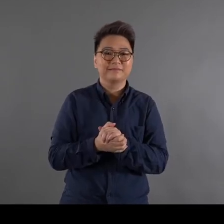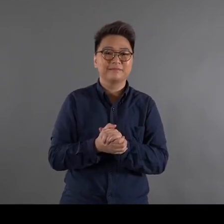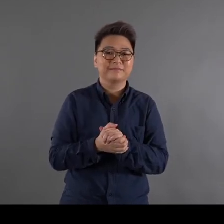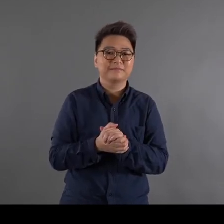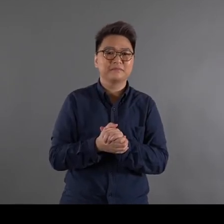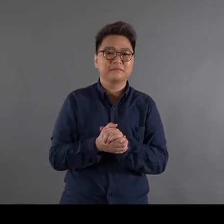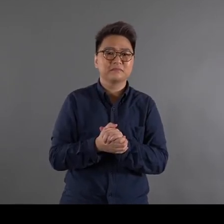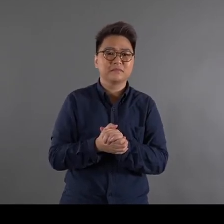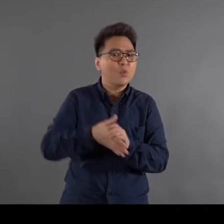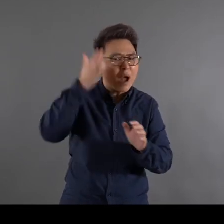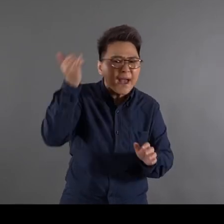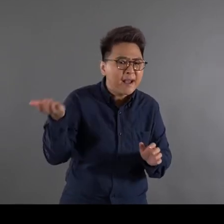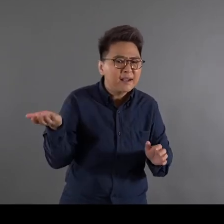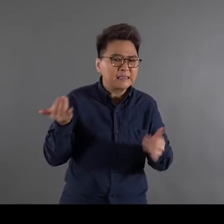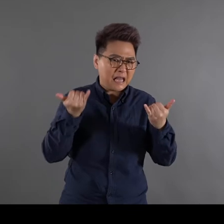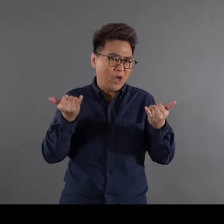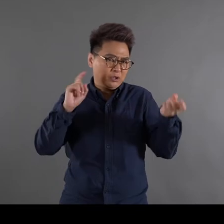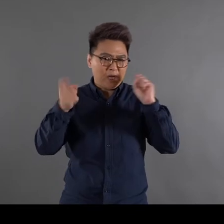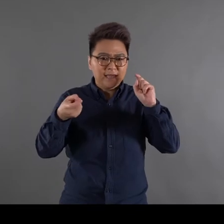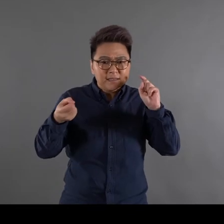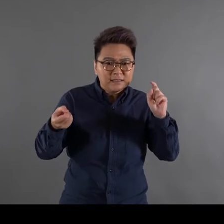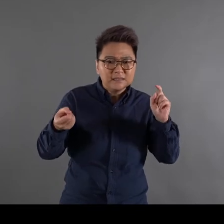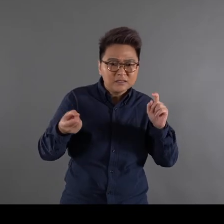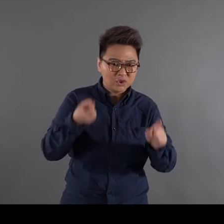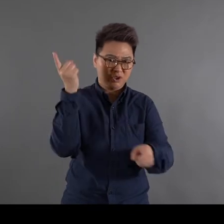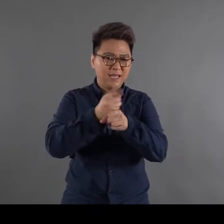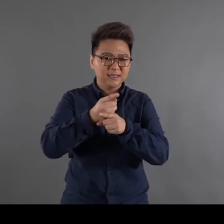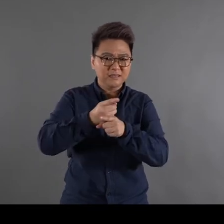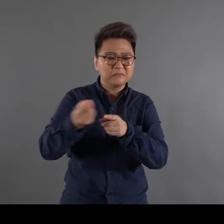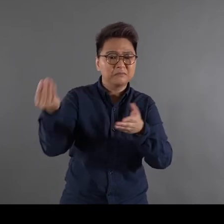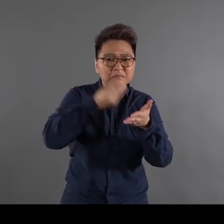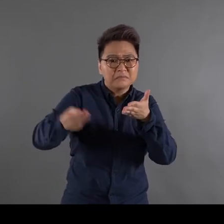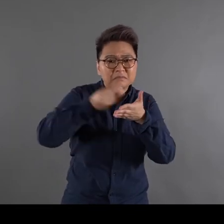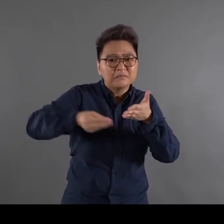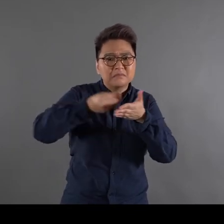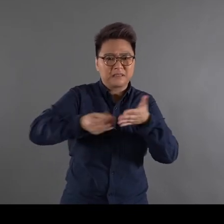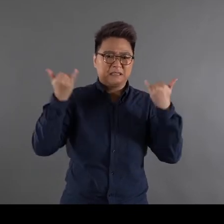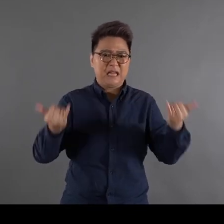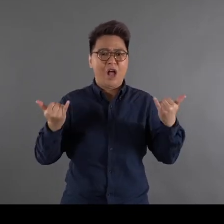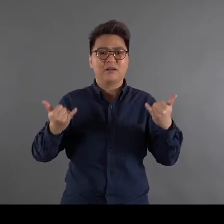Why would you suddenly wish to become closer to the real world [in your works]? It’s practical I am a father now